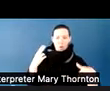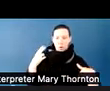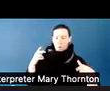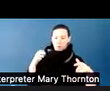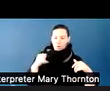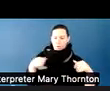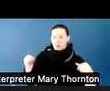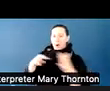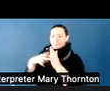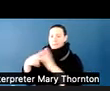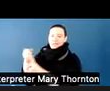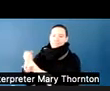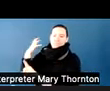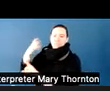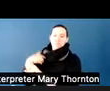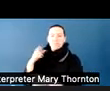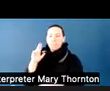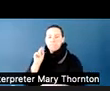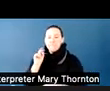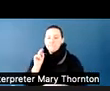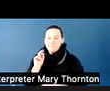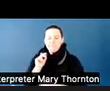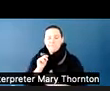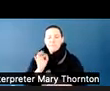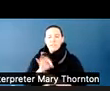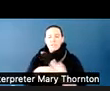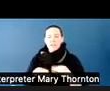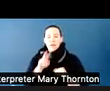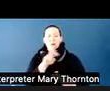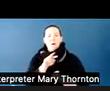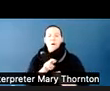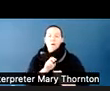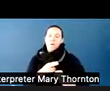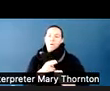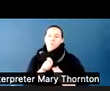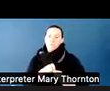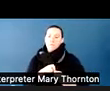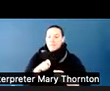And depending I think, of course, in the community college setting it's different than in high school